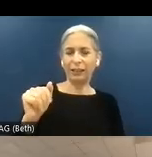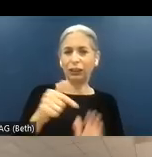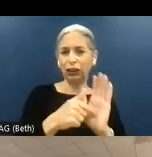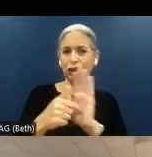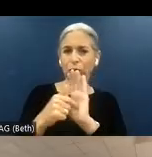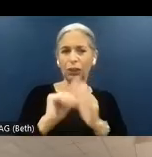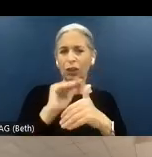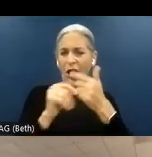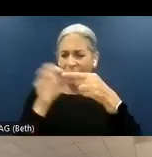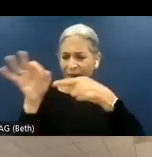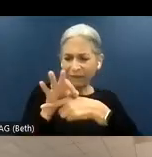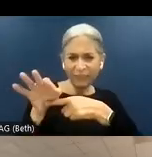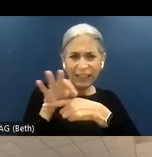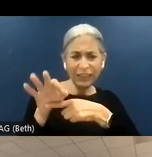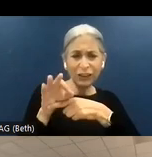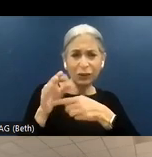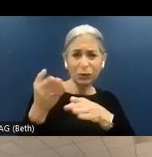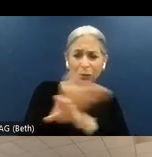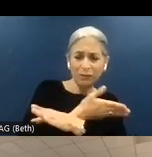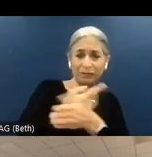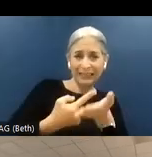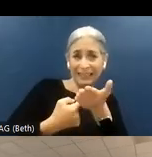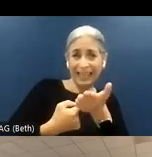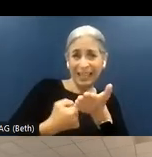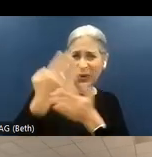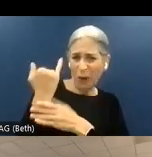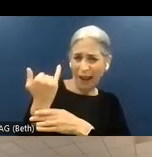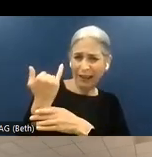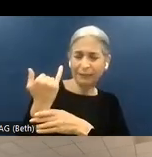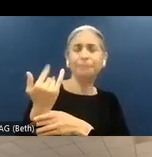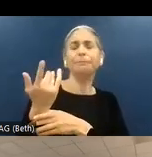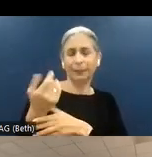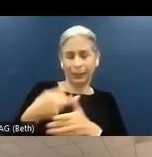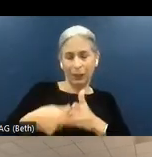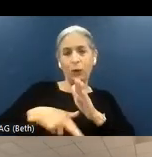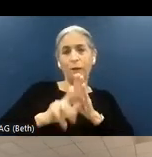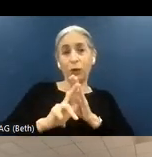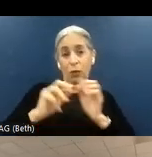features we have previously discussed? Upon reviewing the previous slides, I would like